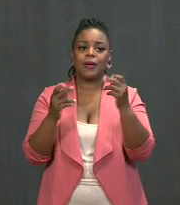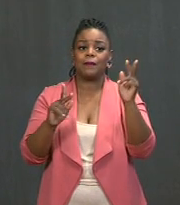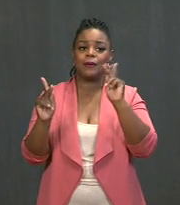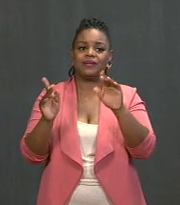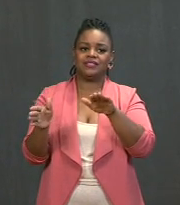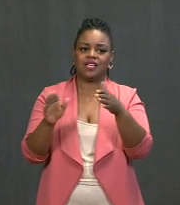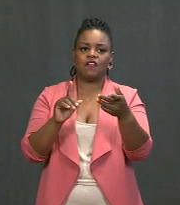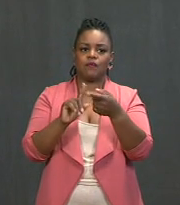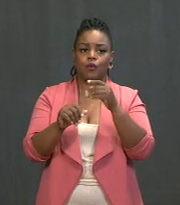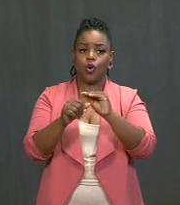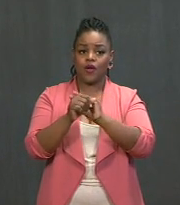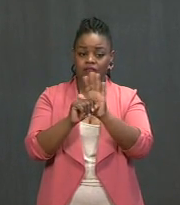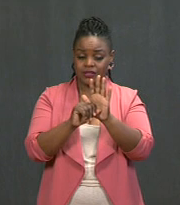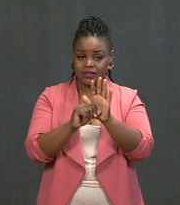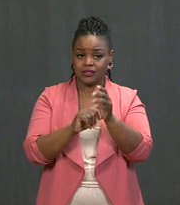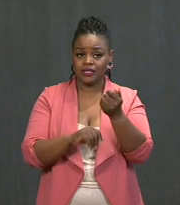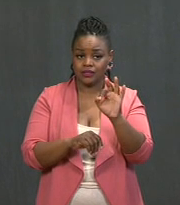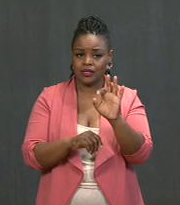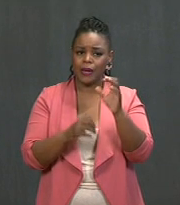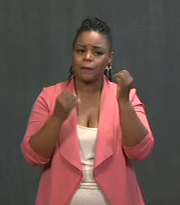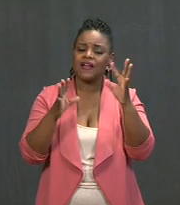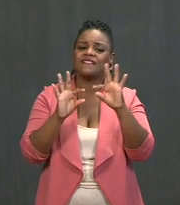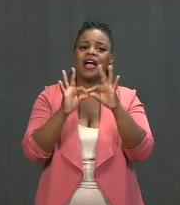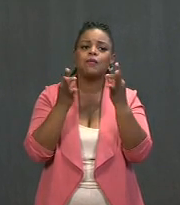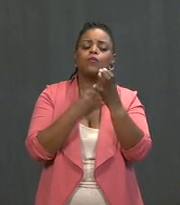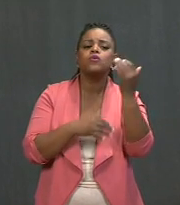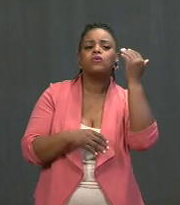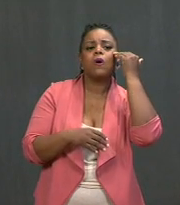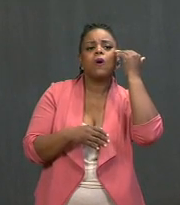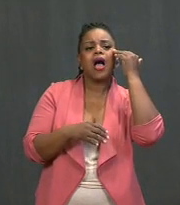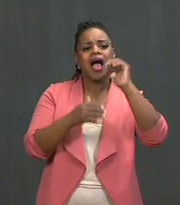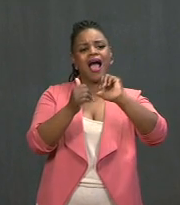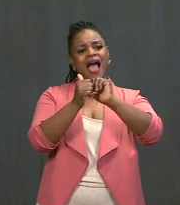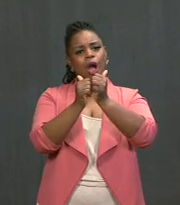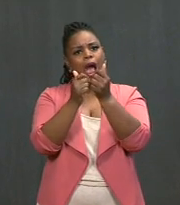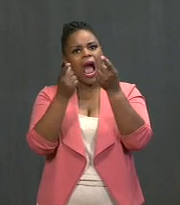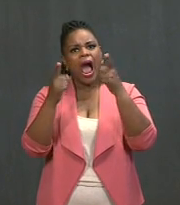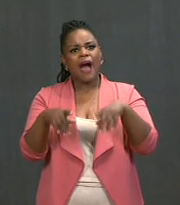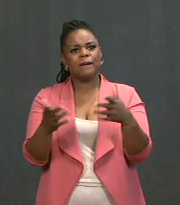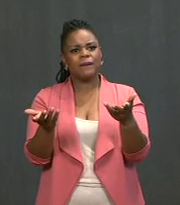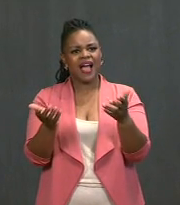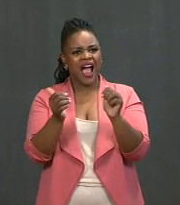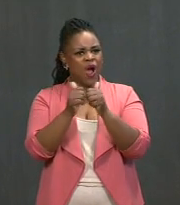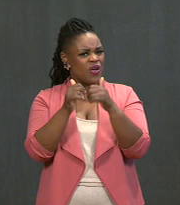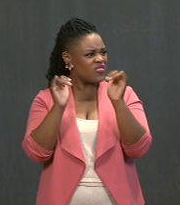A lot of families want to know how this happened, how it got here. Have you had a chance to speak